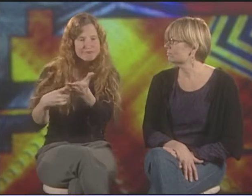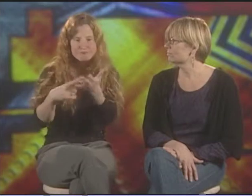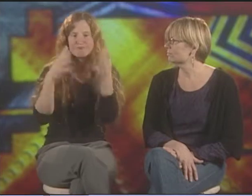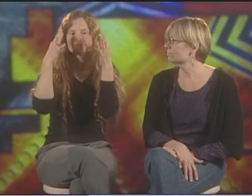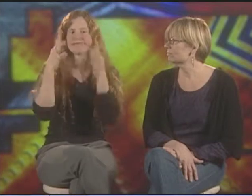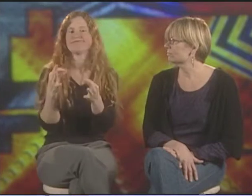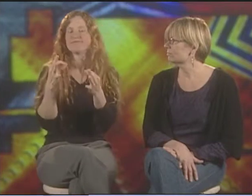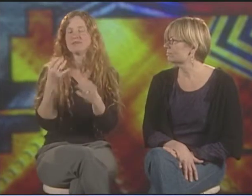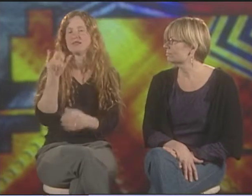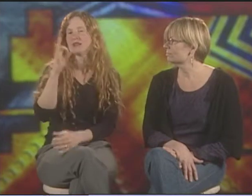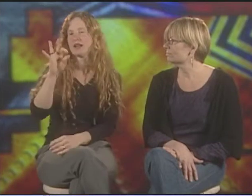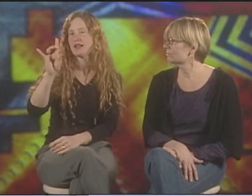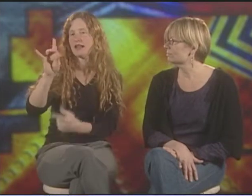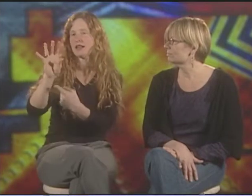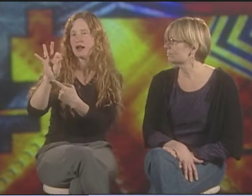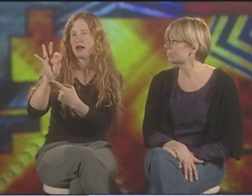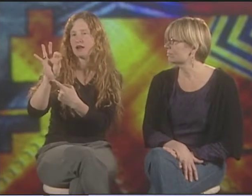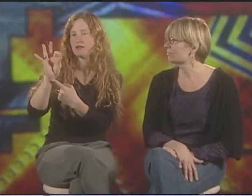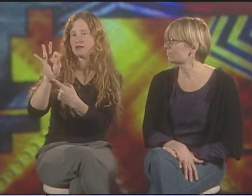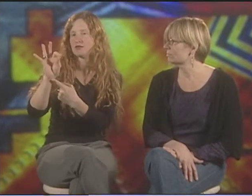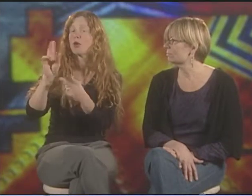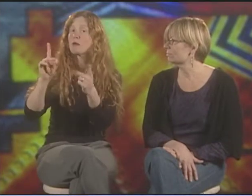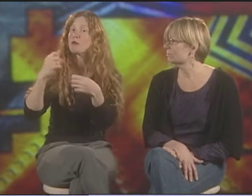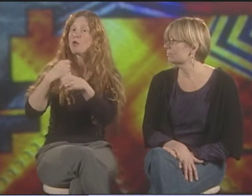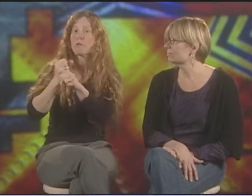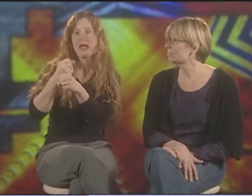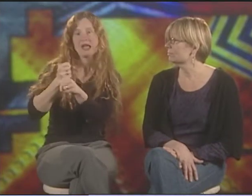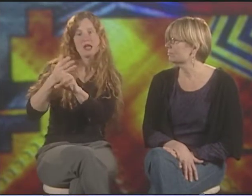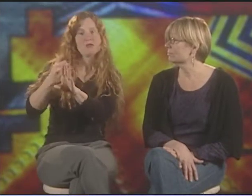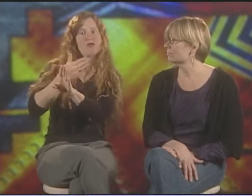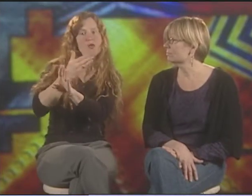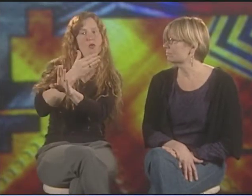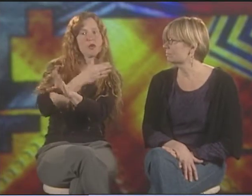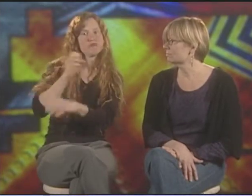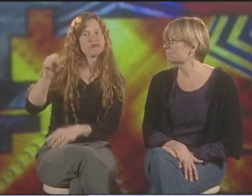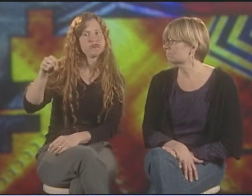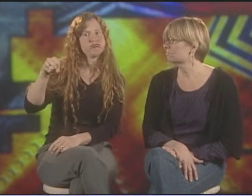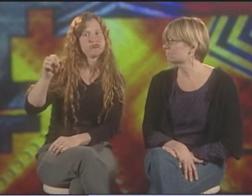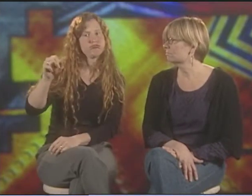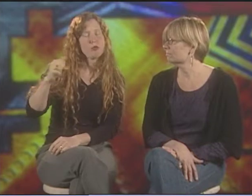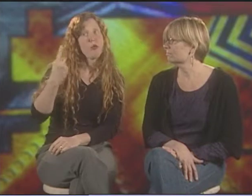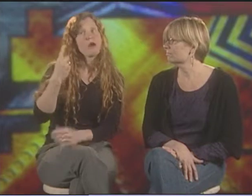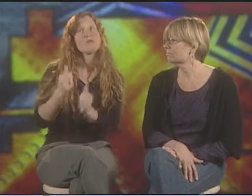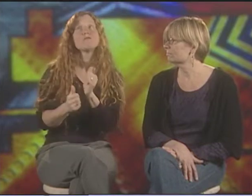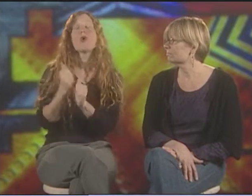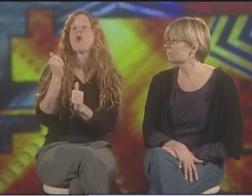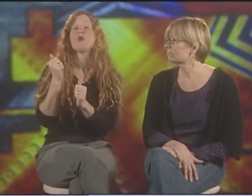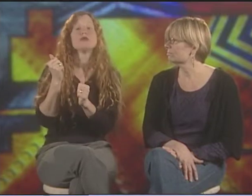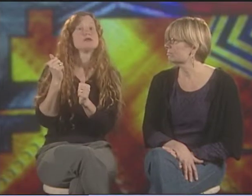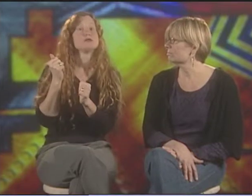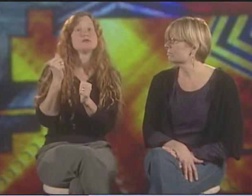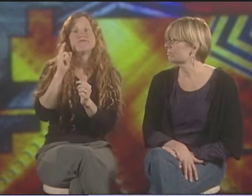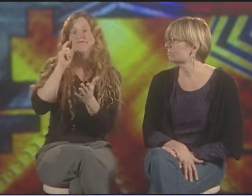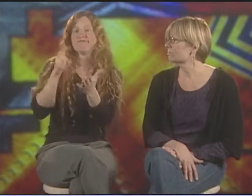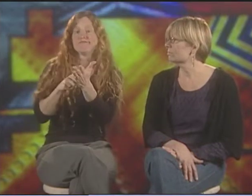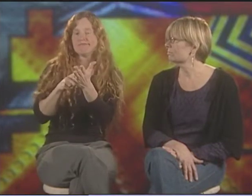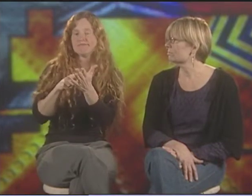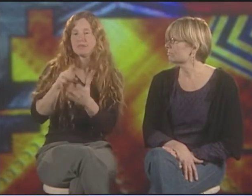THE DEAF PEOPLE DIDN'T GET TOGETHER AND COIN THIS TERM UNTIL 1989. THERE HAD BEEN DE'VIA ART PREVIOUS TO THAT,